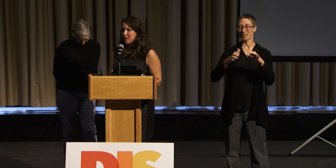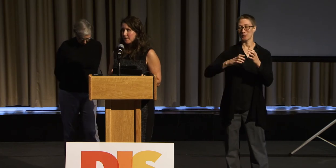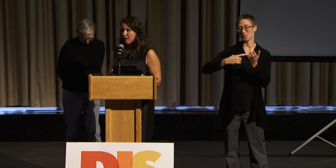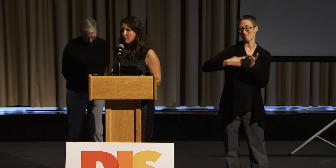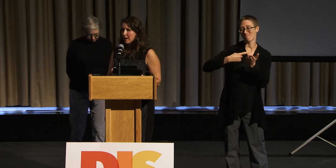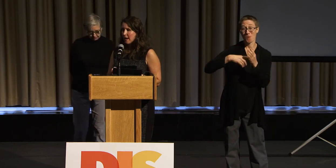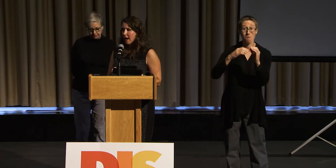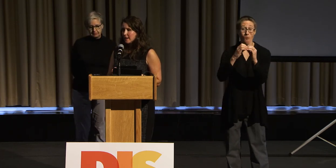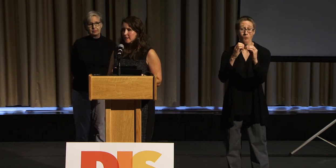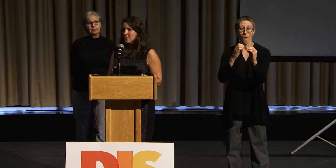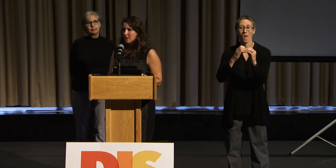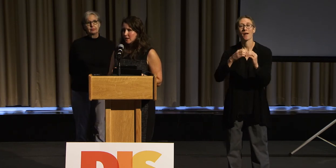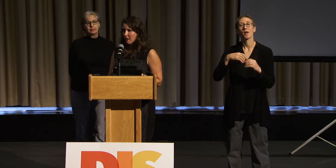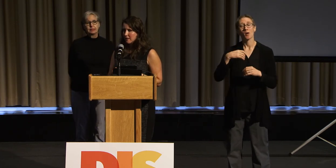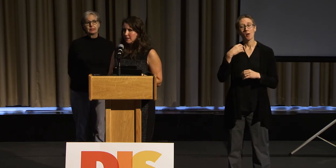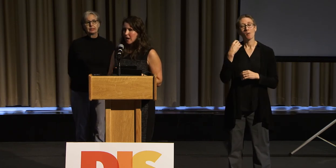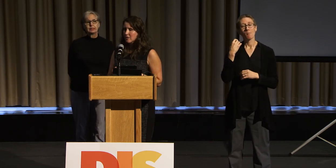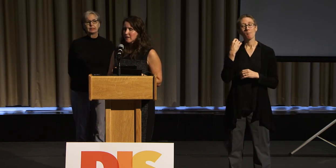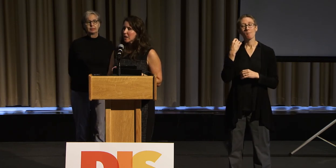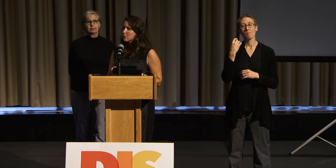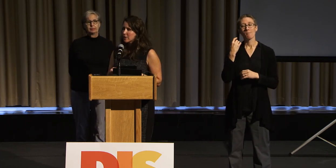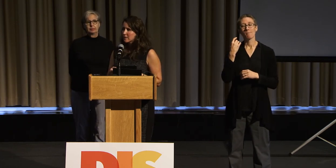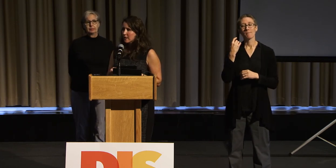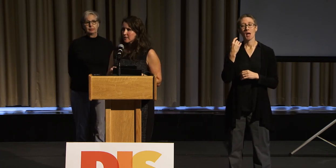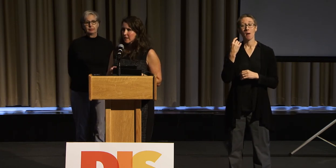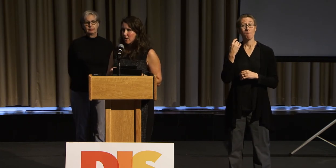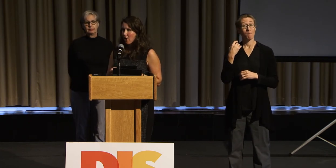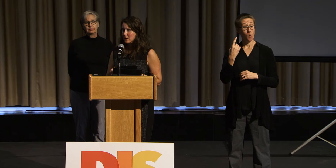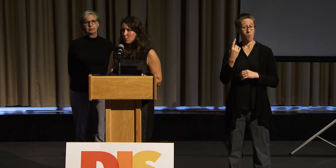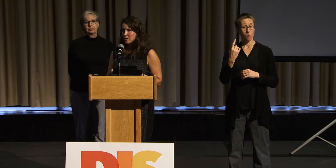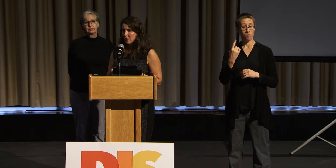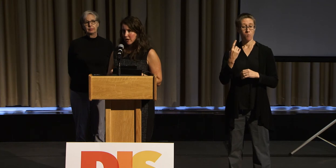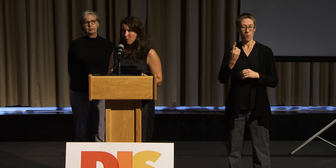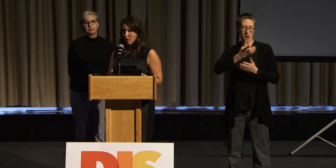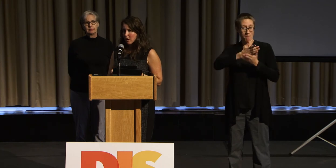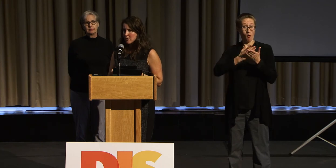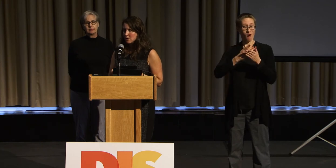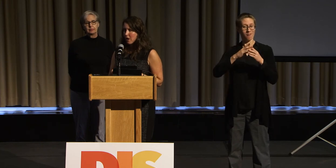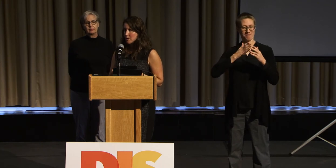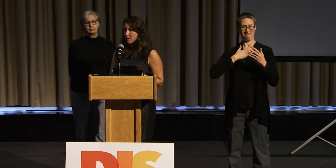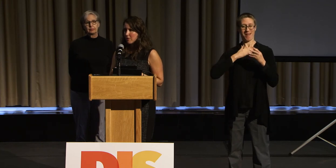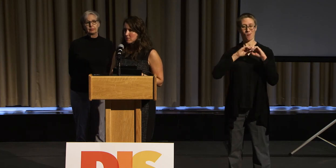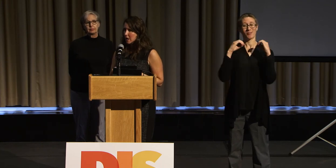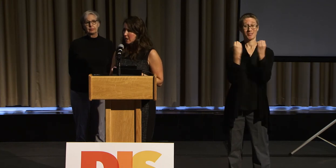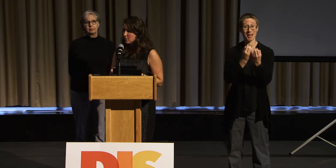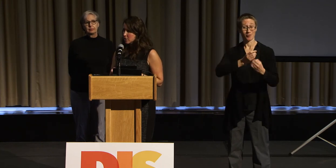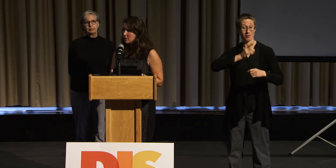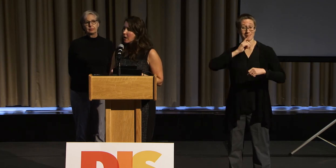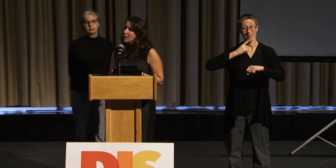about access to the arts, and later realized that the arts was a great way to try to promote inclusion.